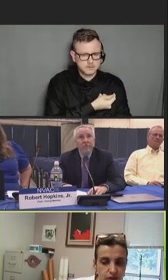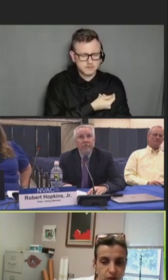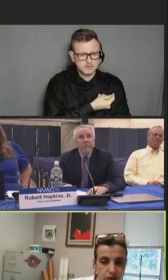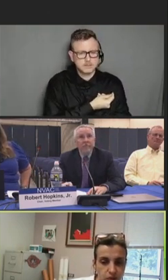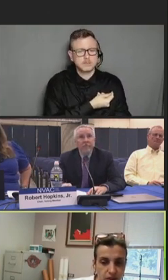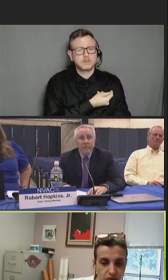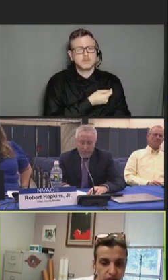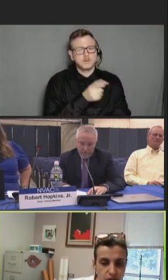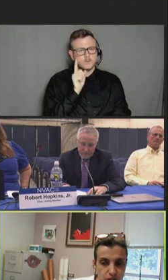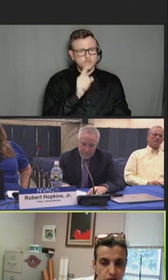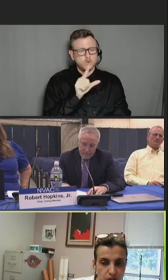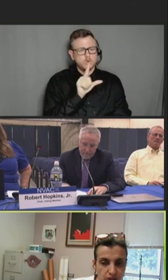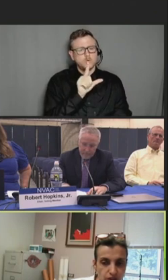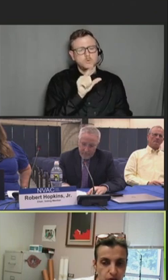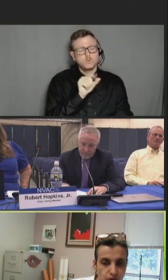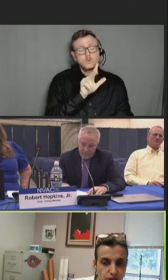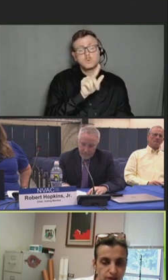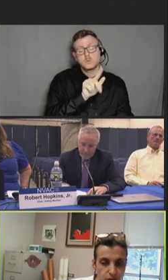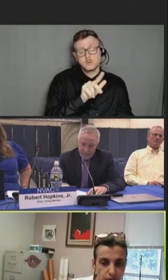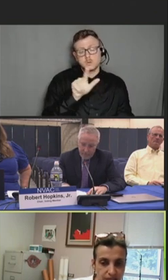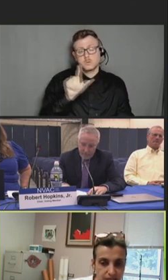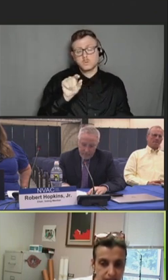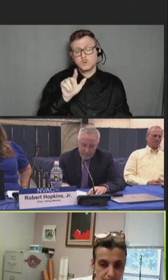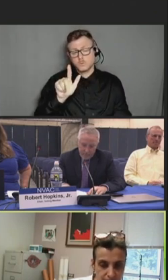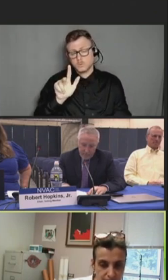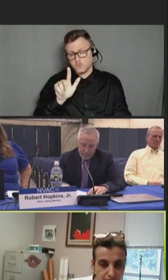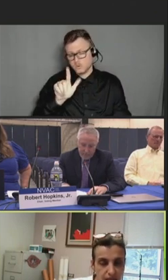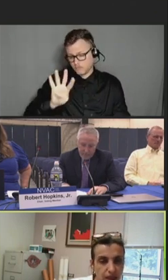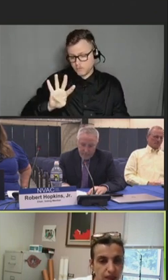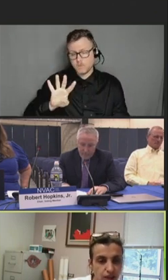the 2023-2024 influenza season.